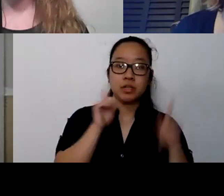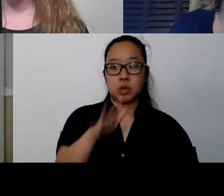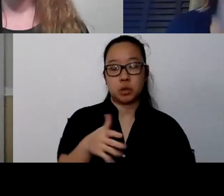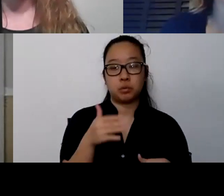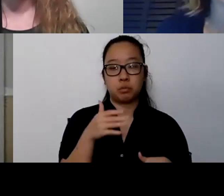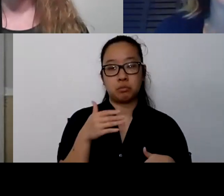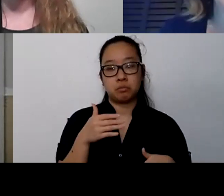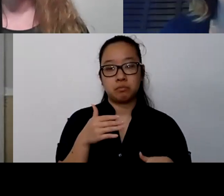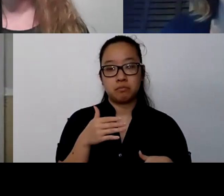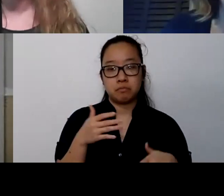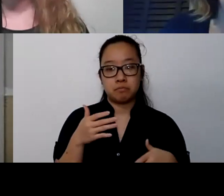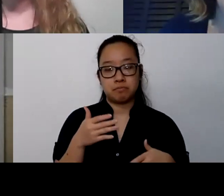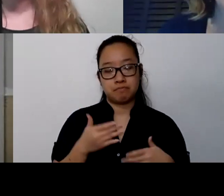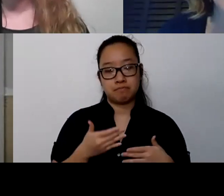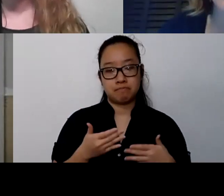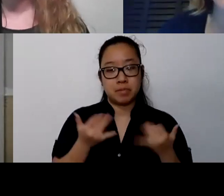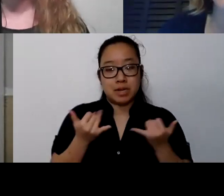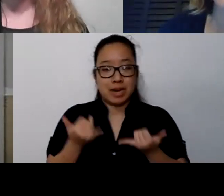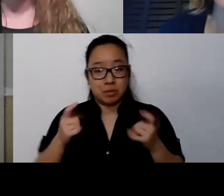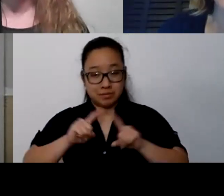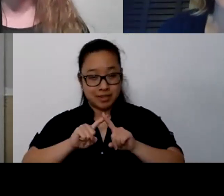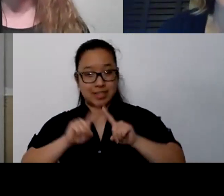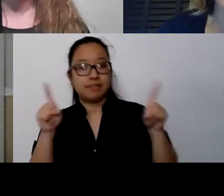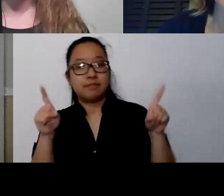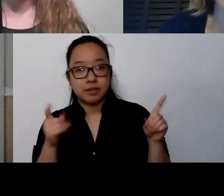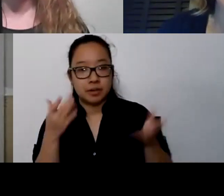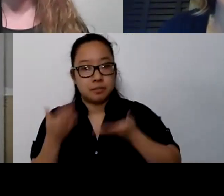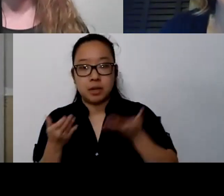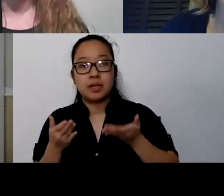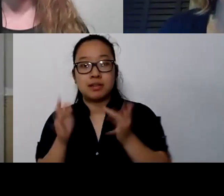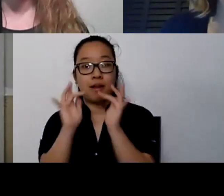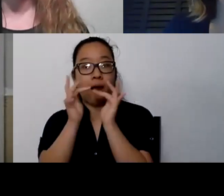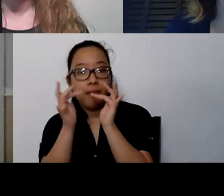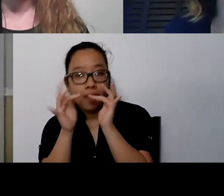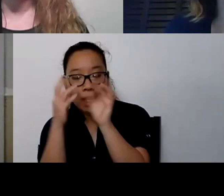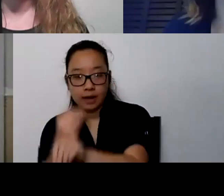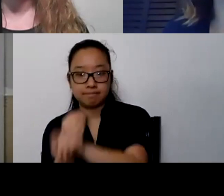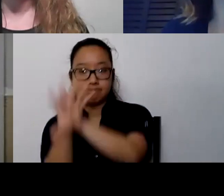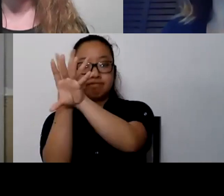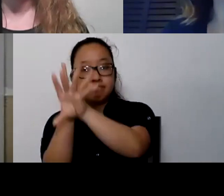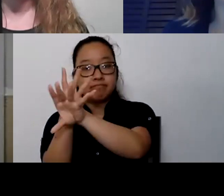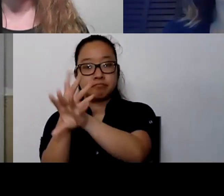and a lot more is internet based and Zoom based. And whether they don't feel comfortable or whether they don't know how to navigate